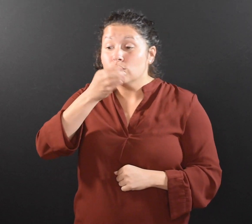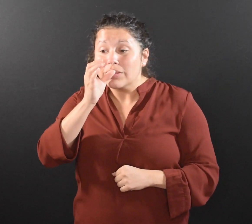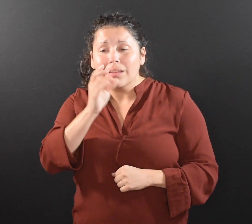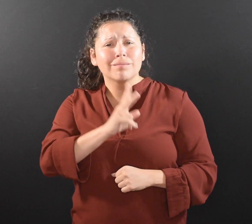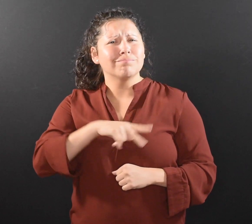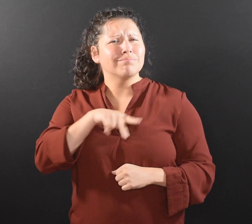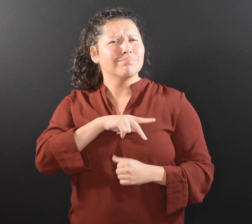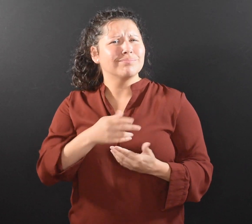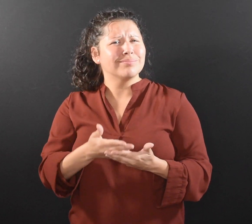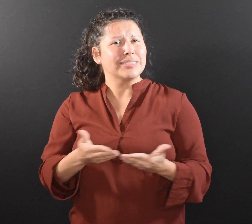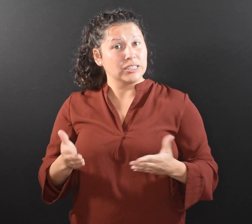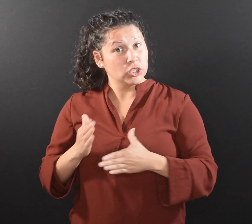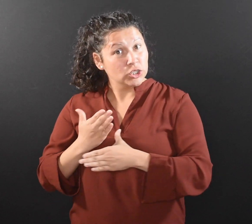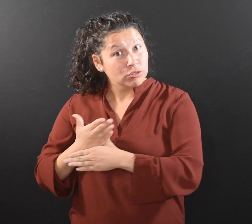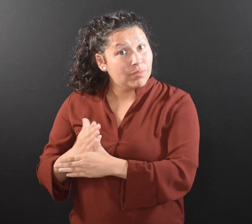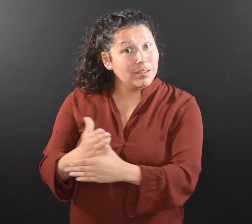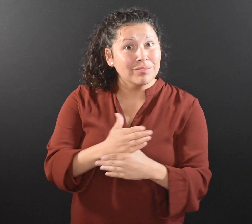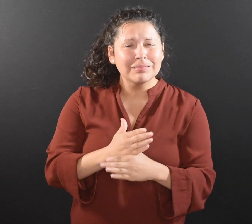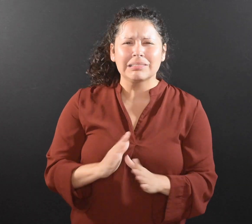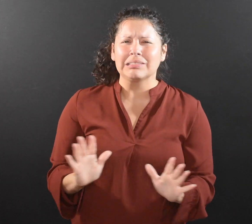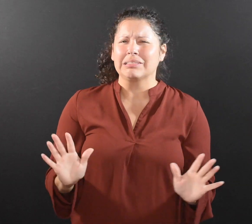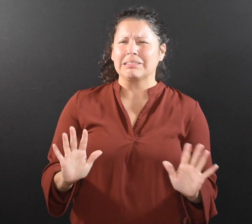Avoid sharing food, drinks, or other personal items.